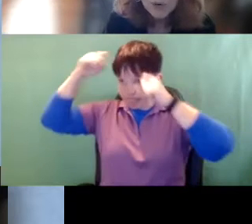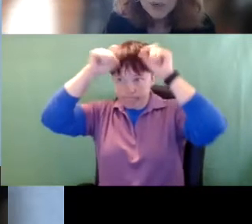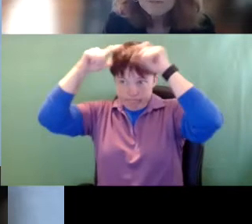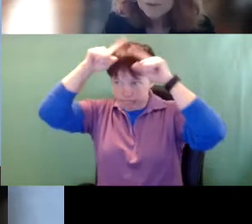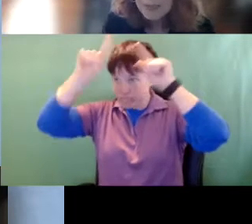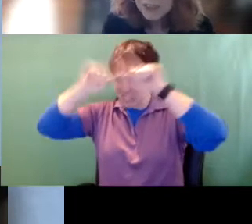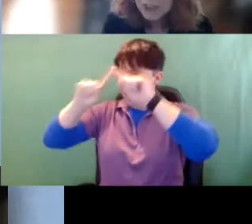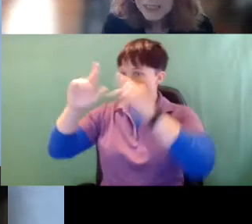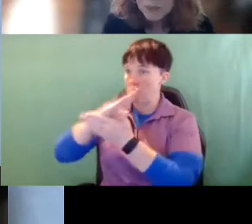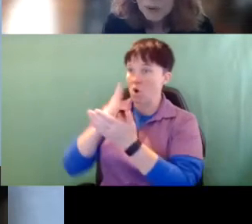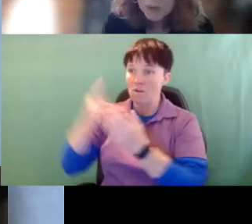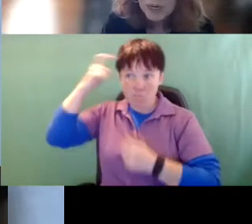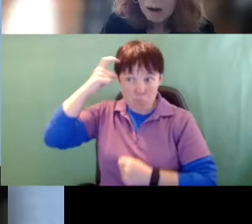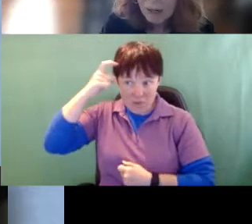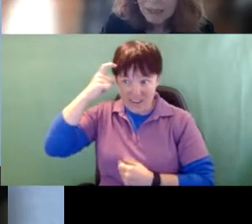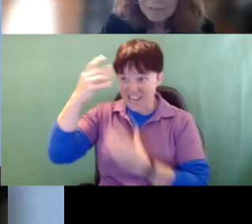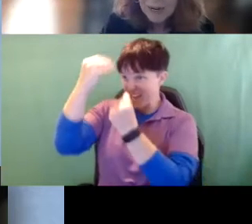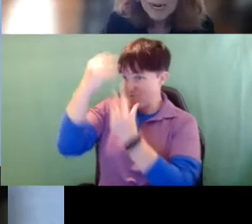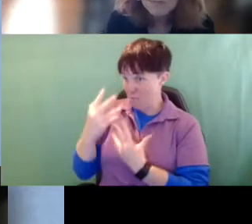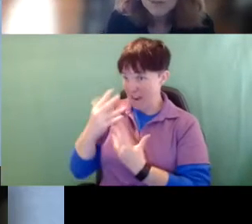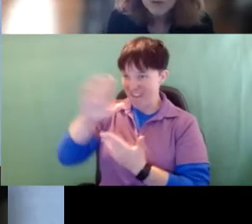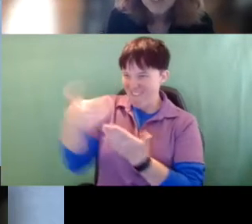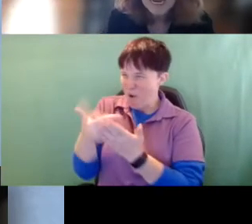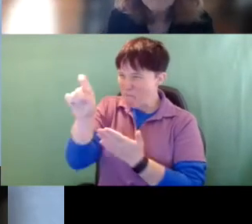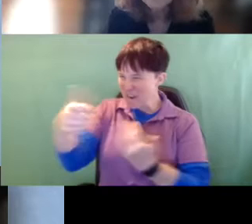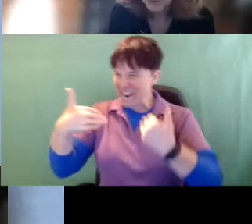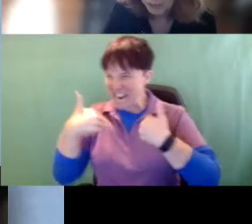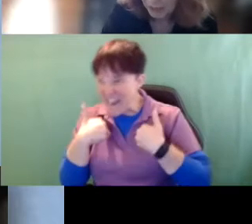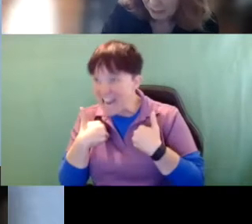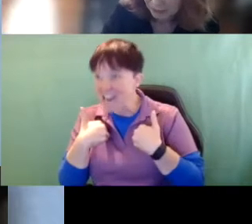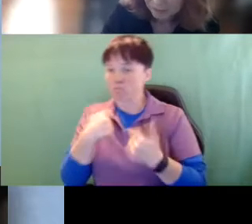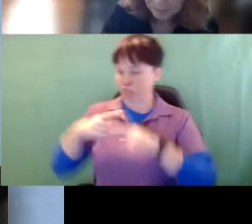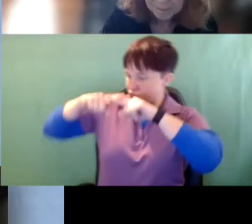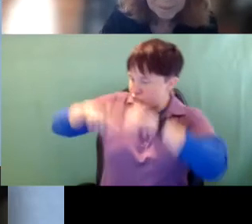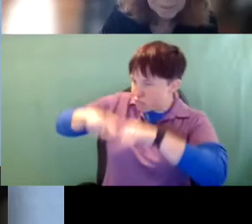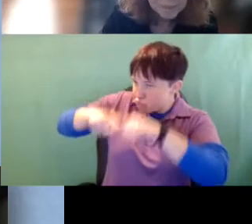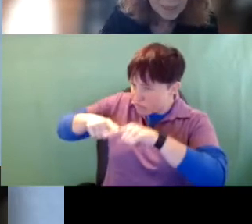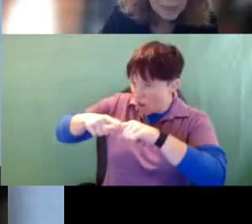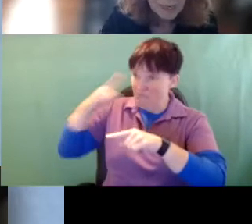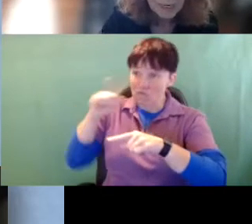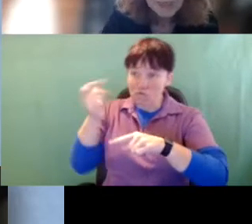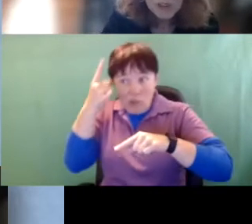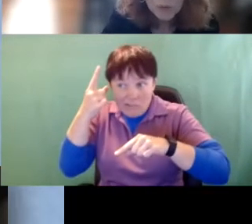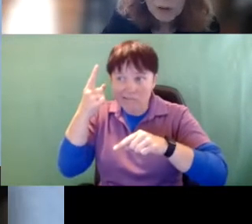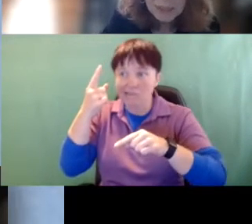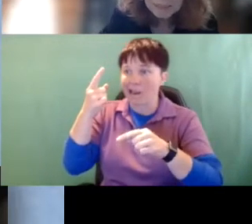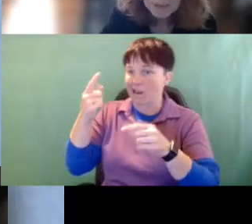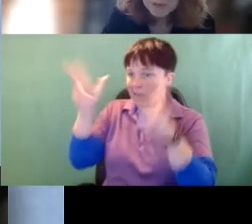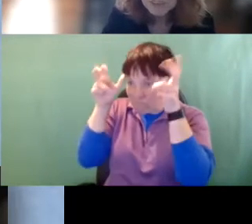So information is what we all have to have, and what we have to rely on. So with our typical